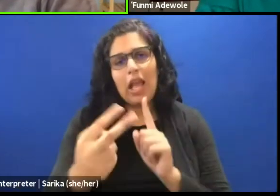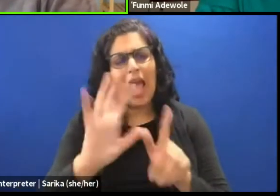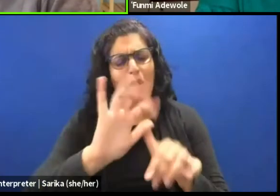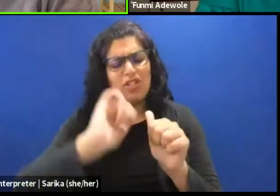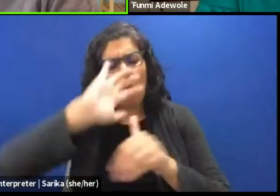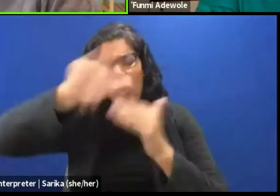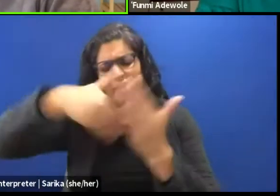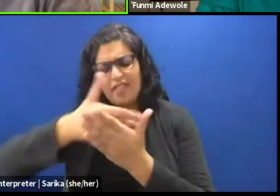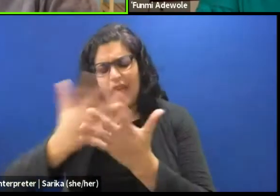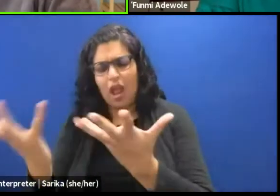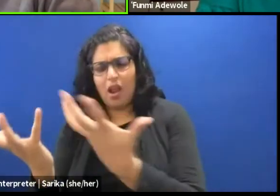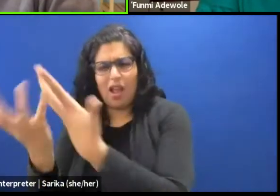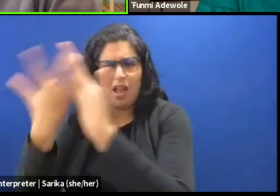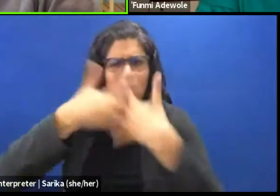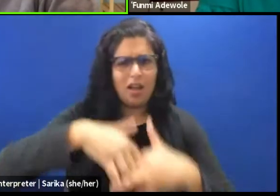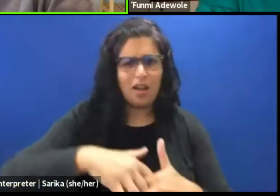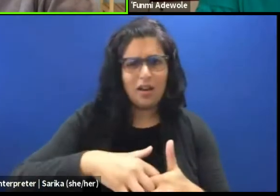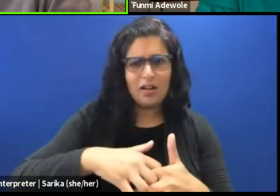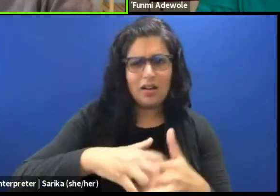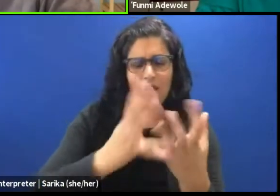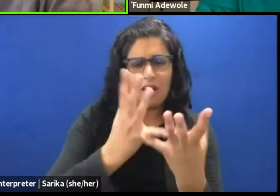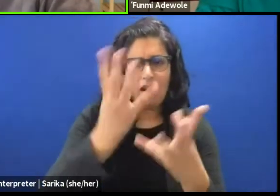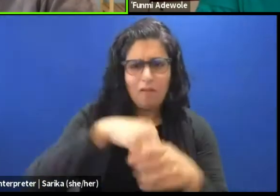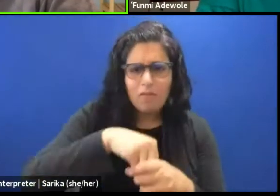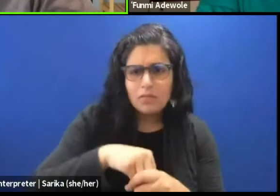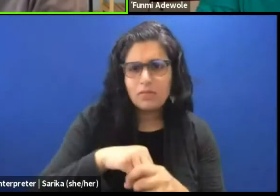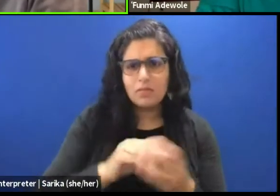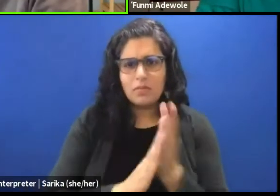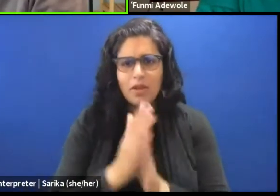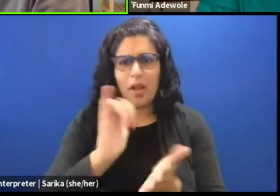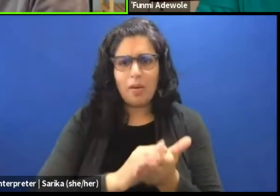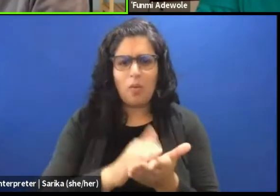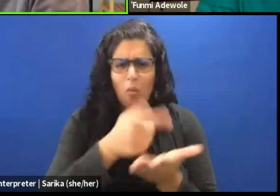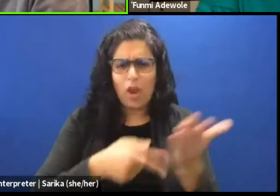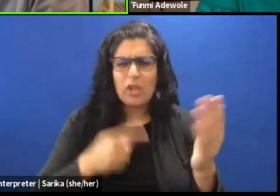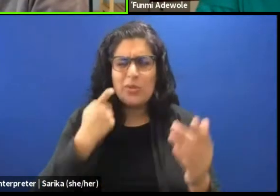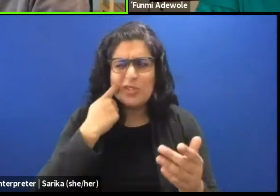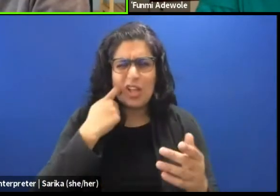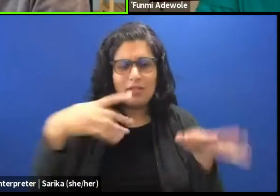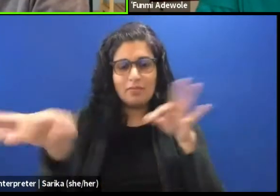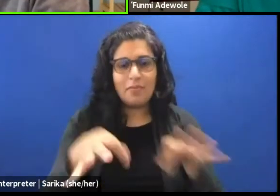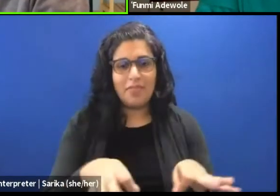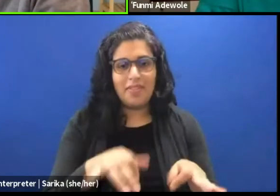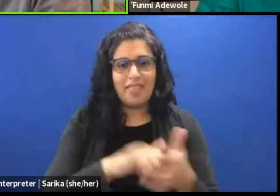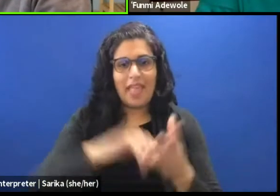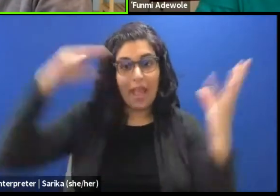to becoming that piece, that you are just describing, that headgear that is being passed